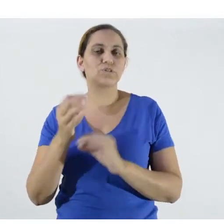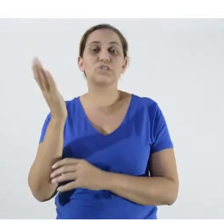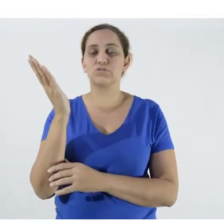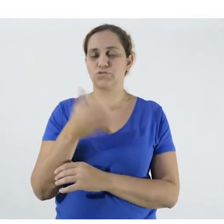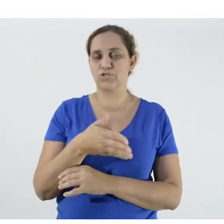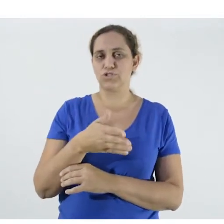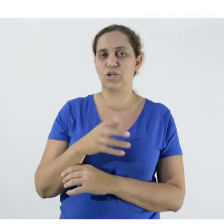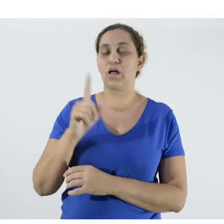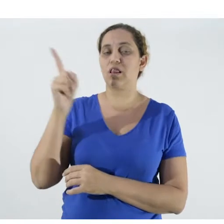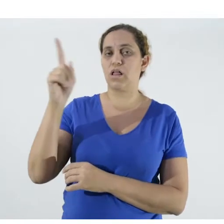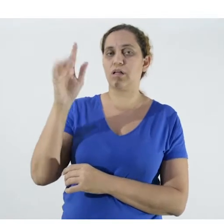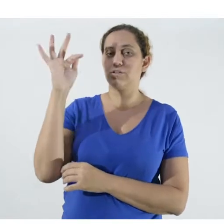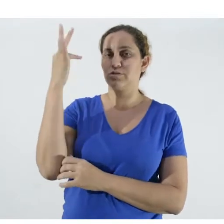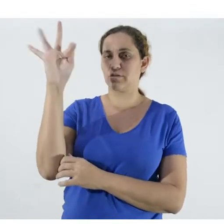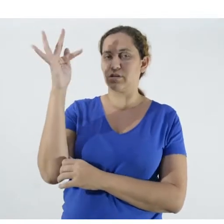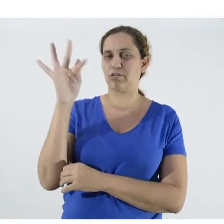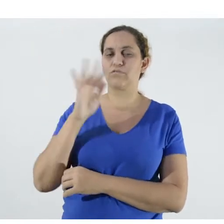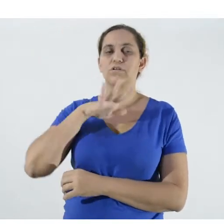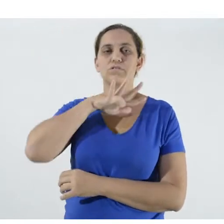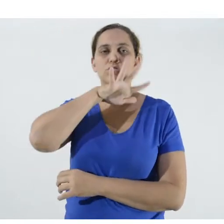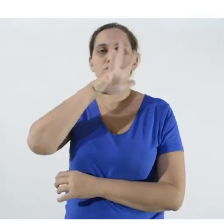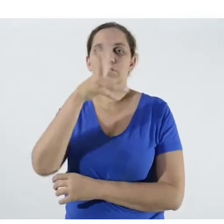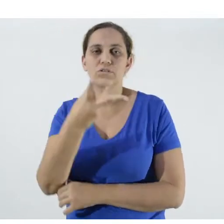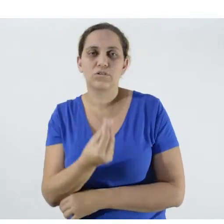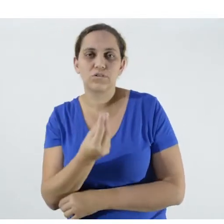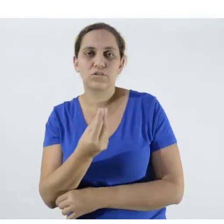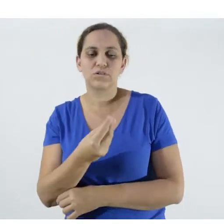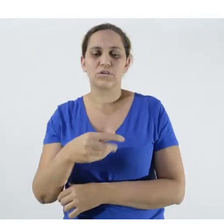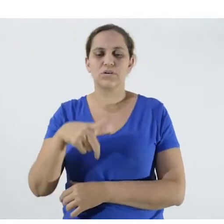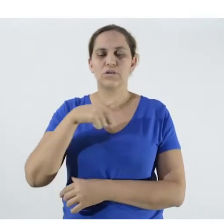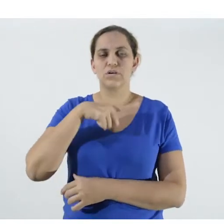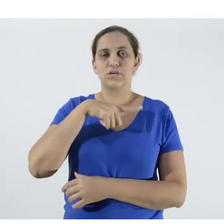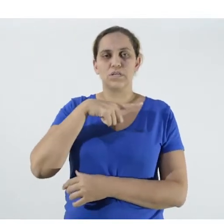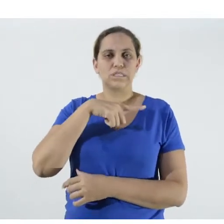Veterinary Medicine and Zootechnics, we have an umbrella project of